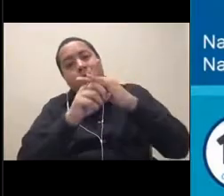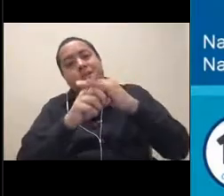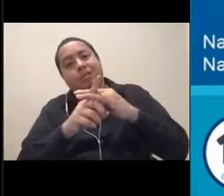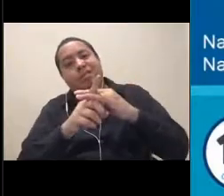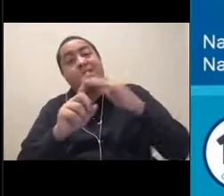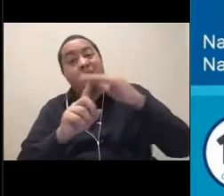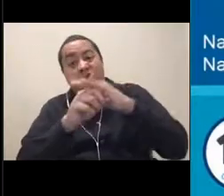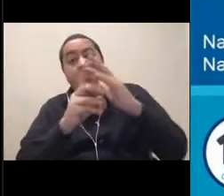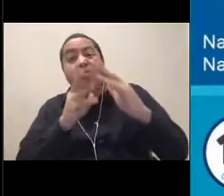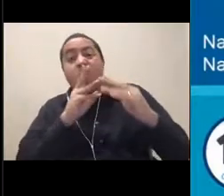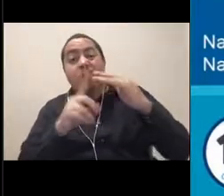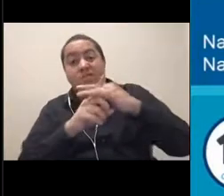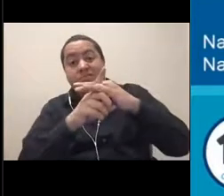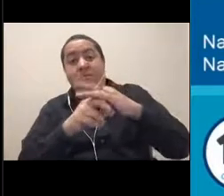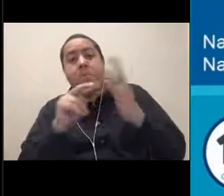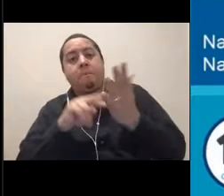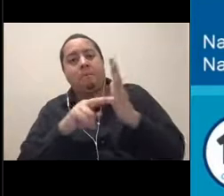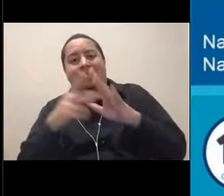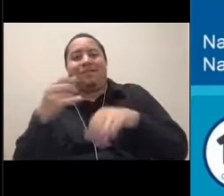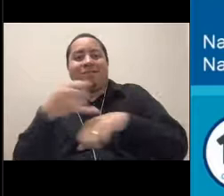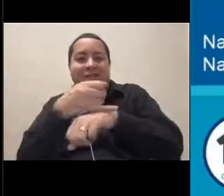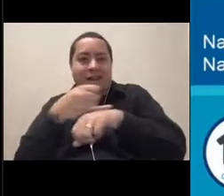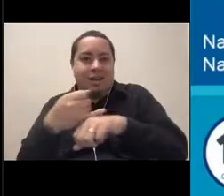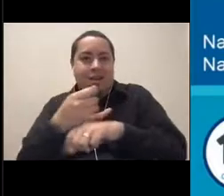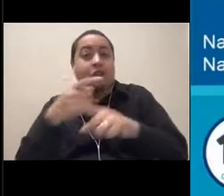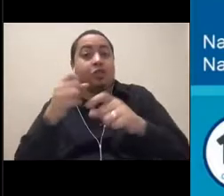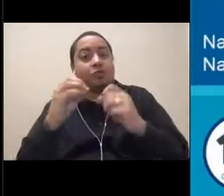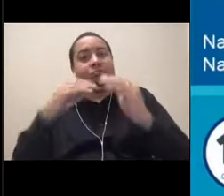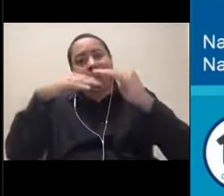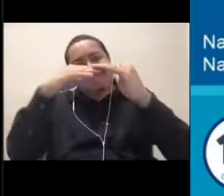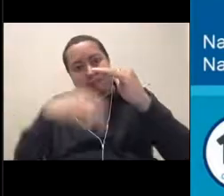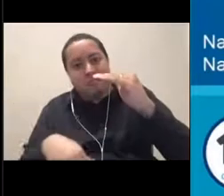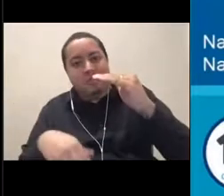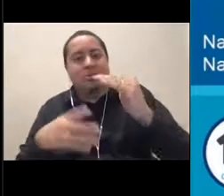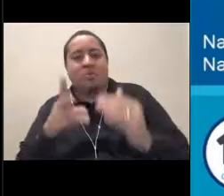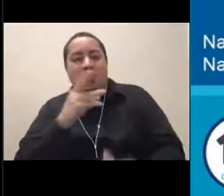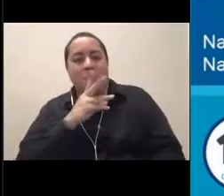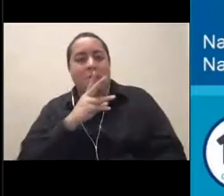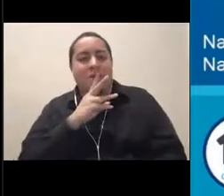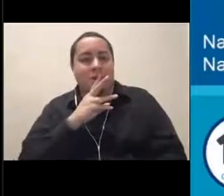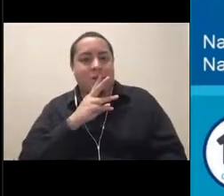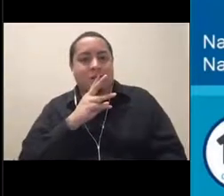So it's essentially a mountain that's on the bottom of the sea floor